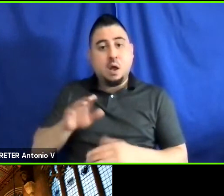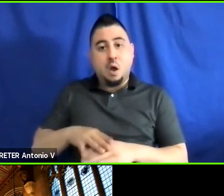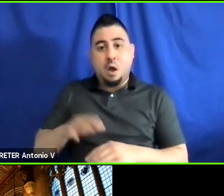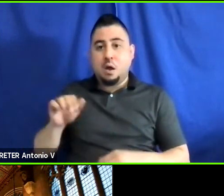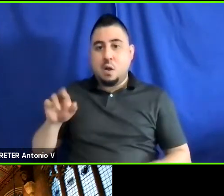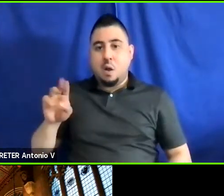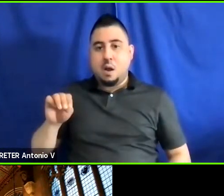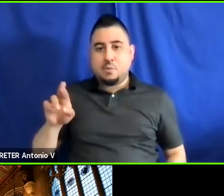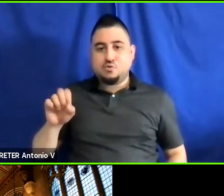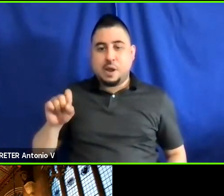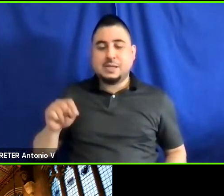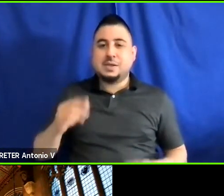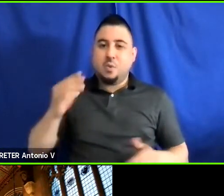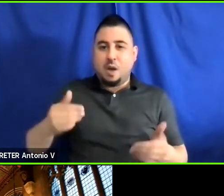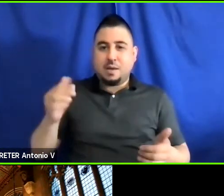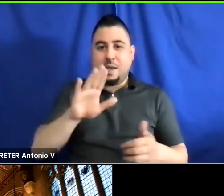would welcome other ideas and experiences.